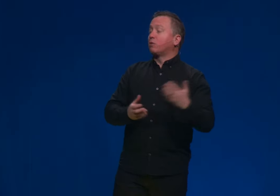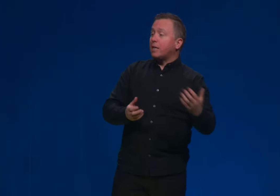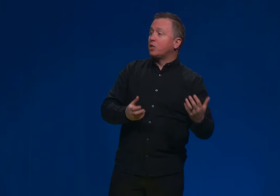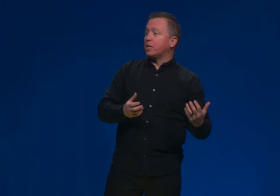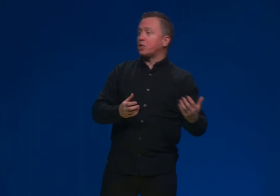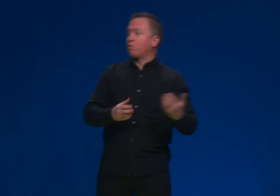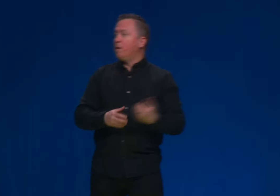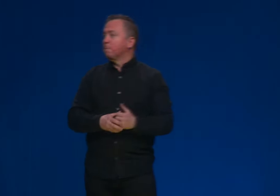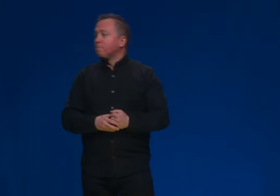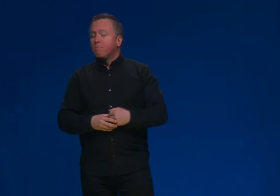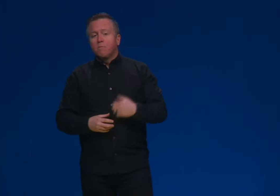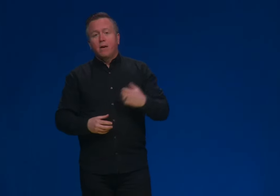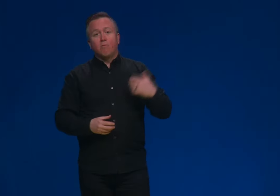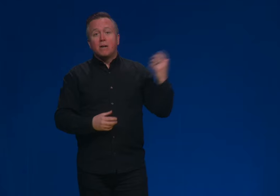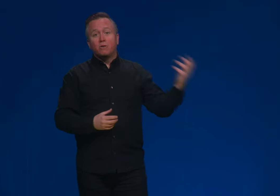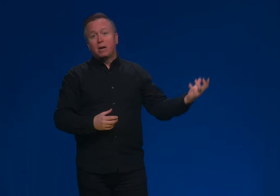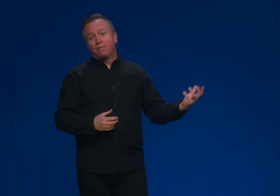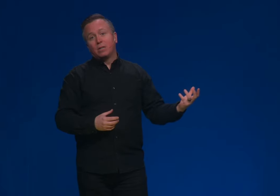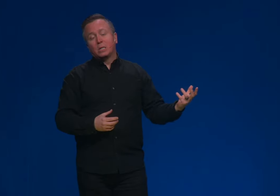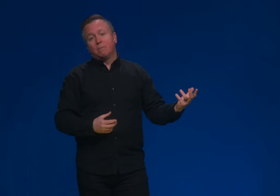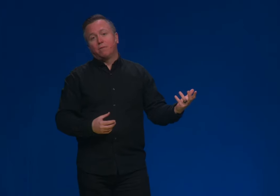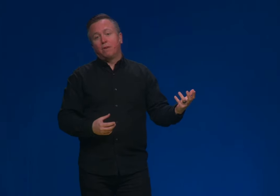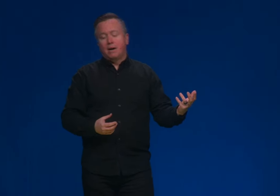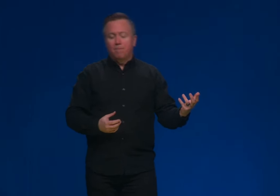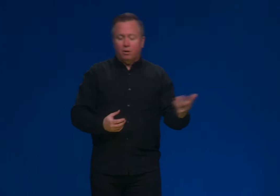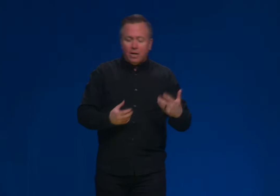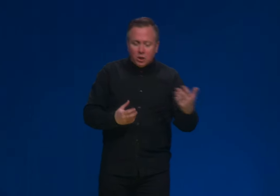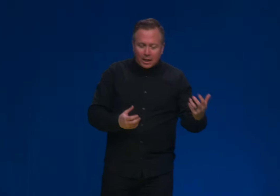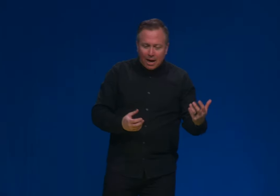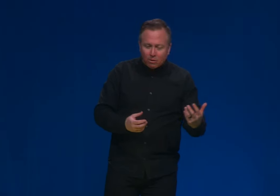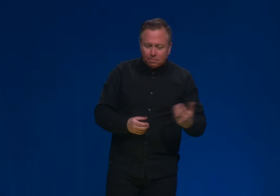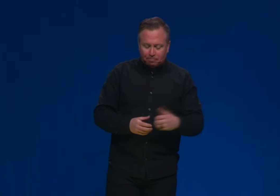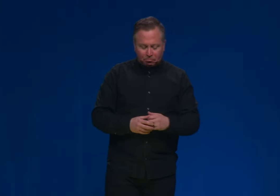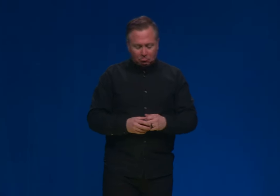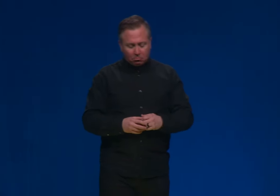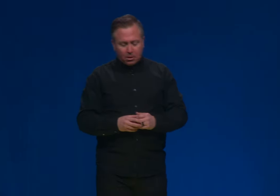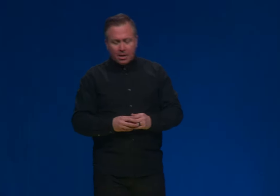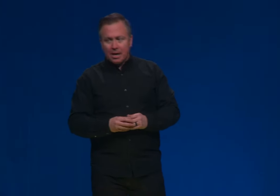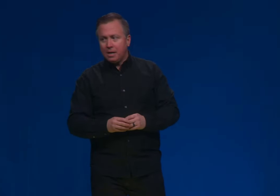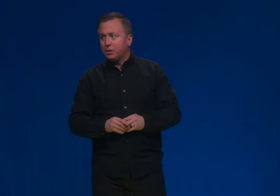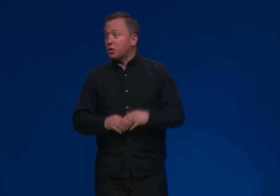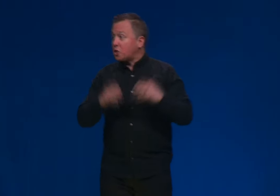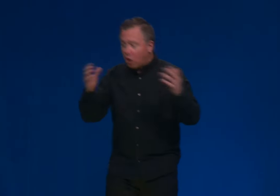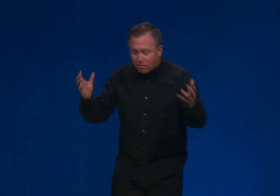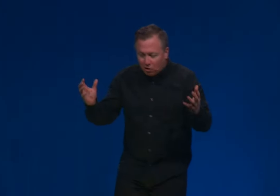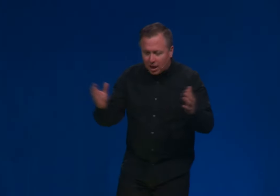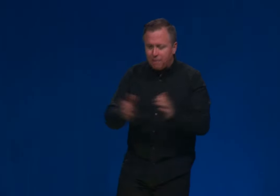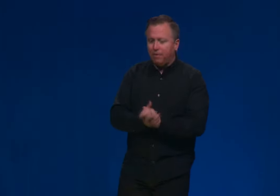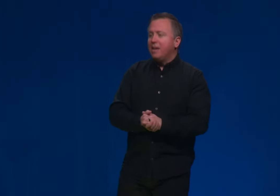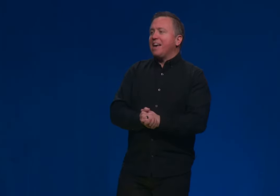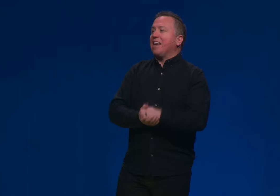So today, Genesis one and Armando read for us some of the creation account, the start of all life.